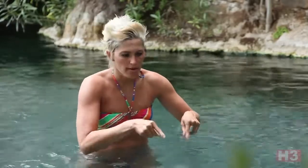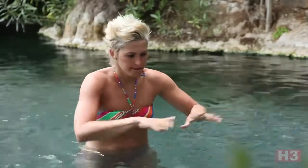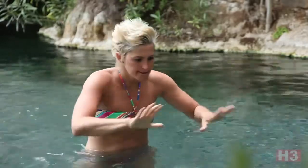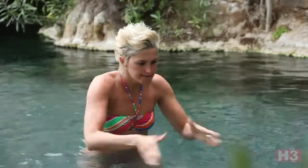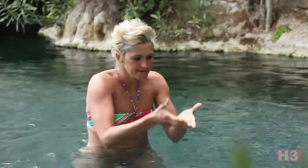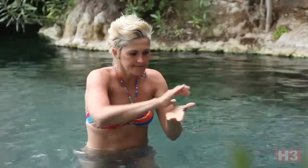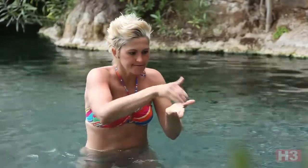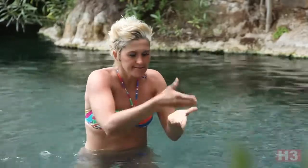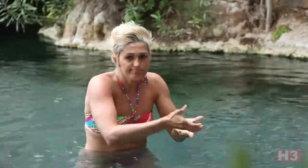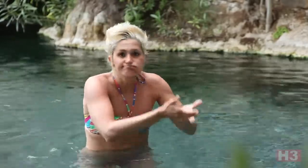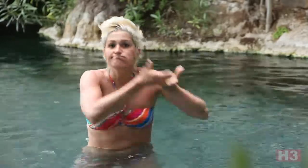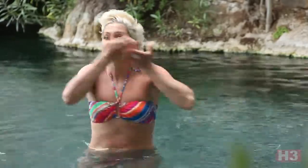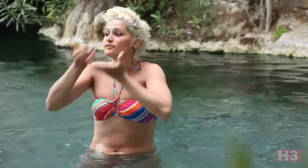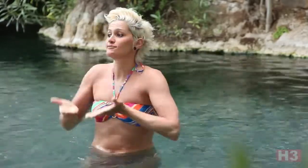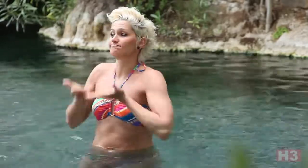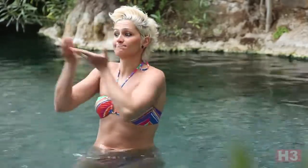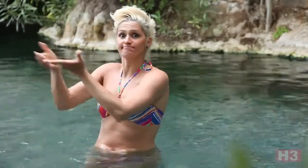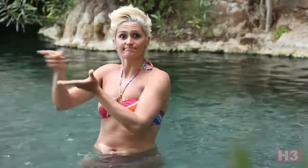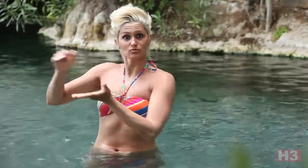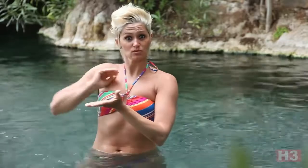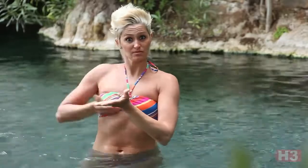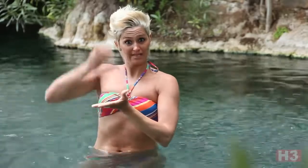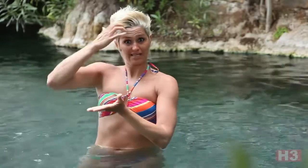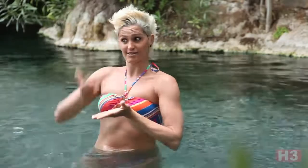They bought the water back to her.